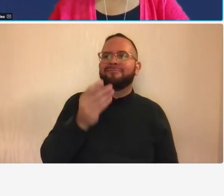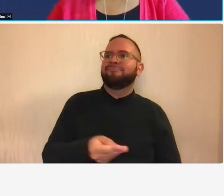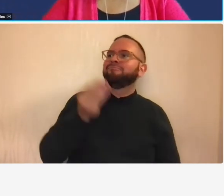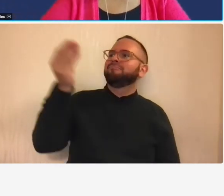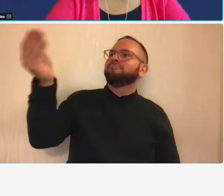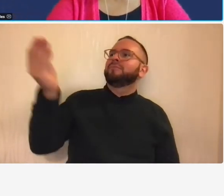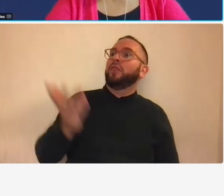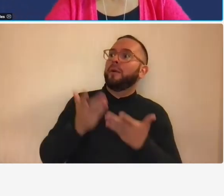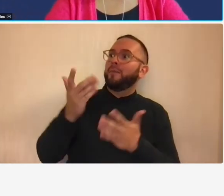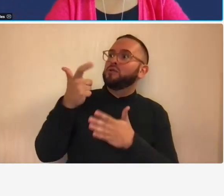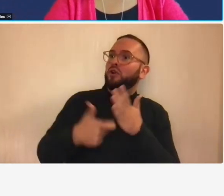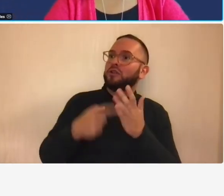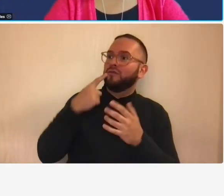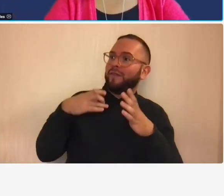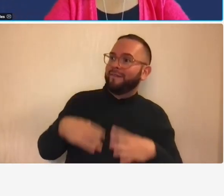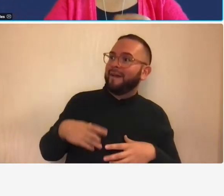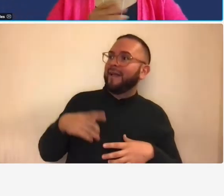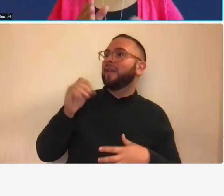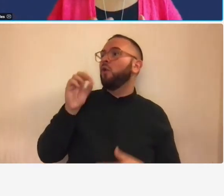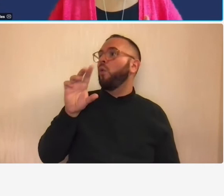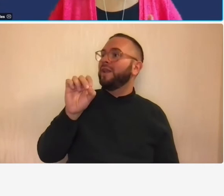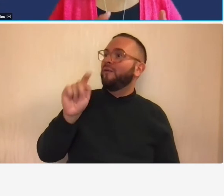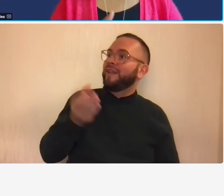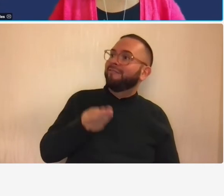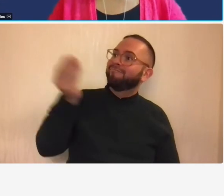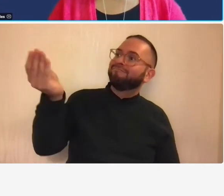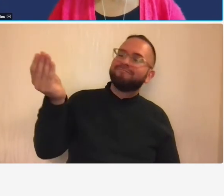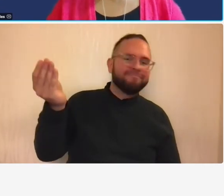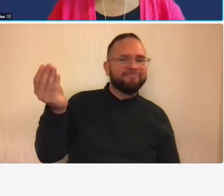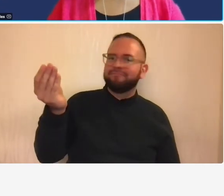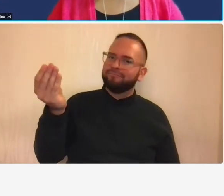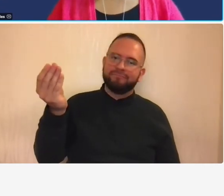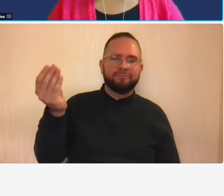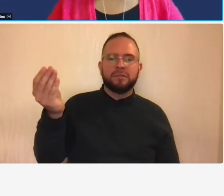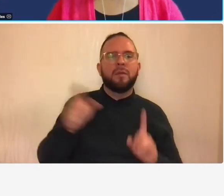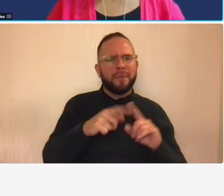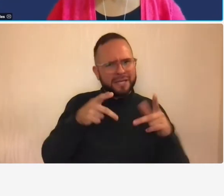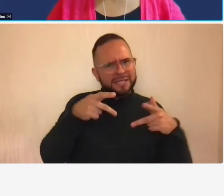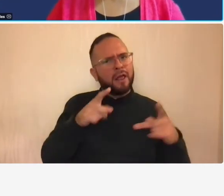of transportation for instance but that proposal cost is an allowable cost in your overhead pool